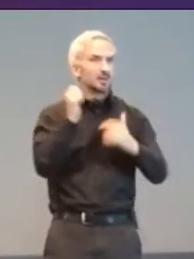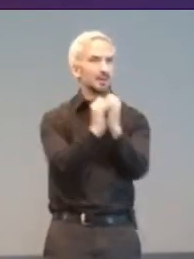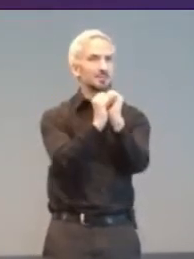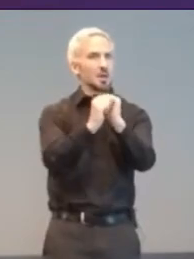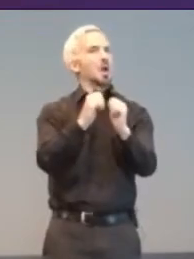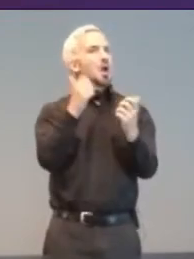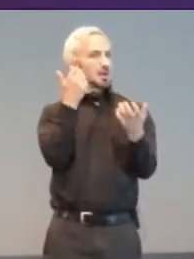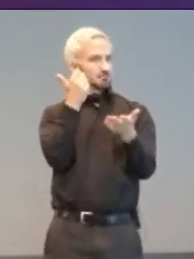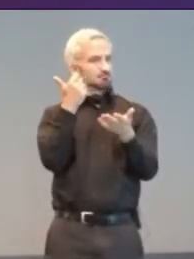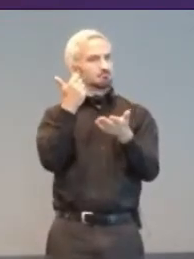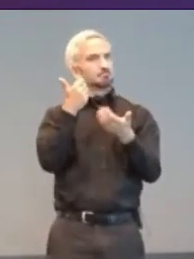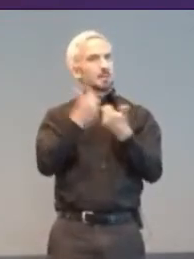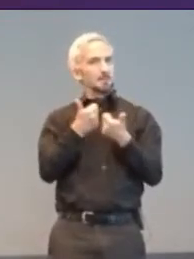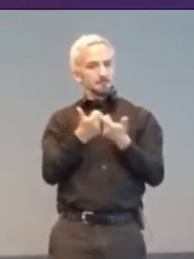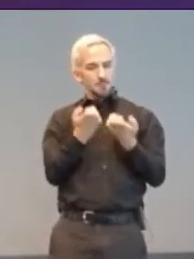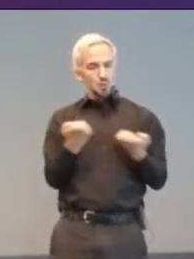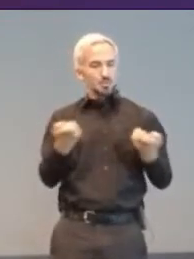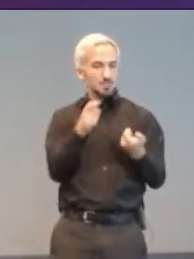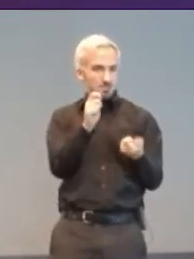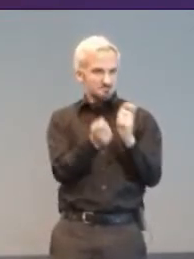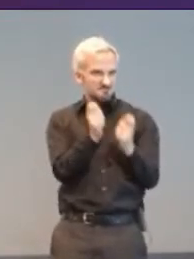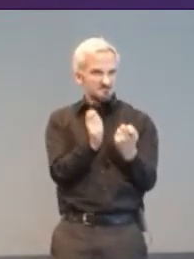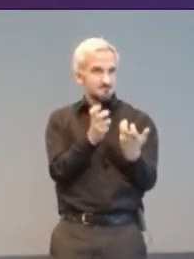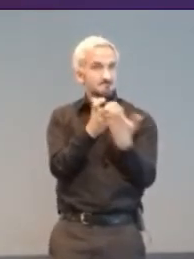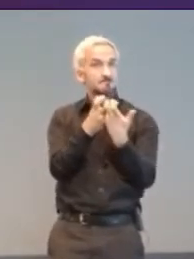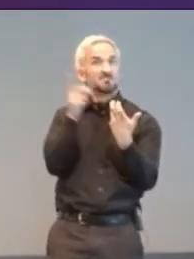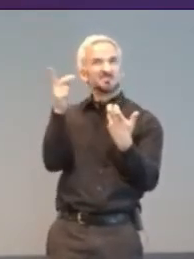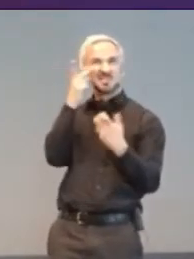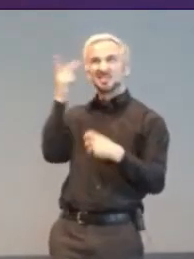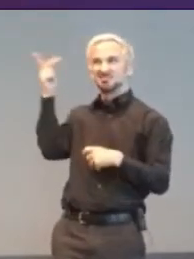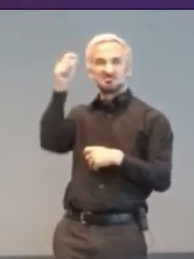Here in Lille, competitor Nicolas with head down has just launched a bowling